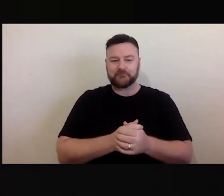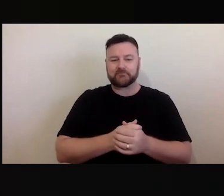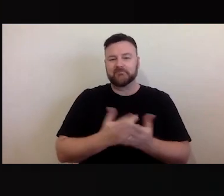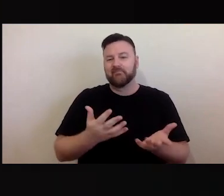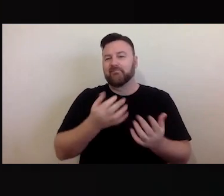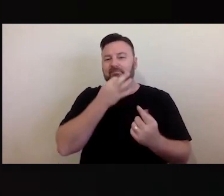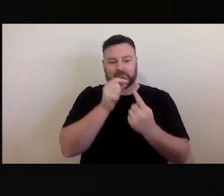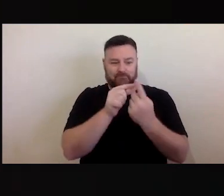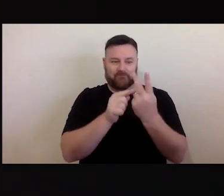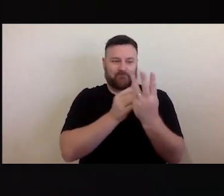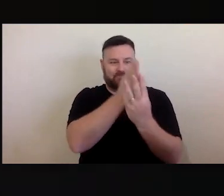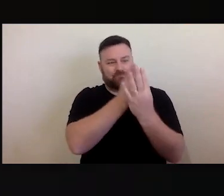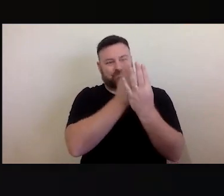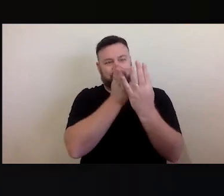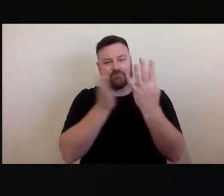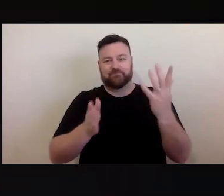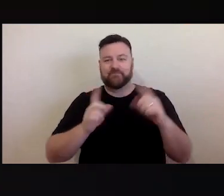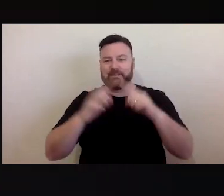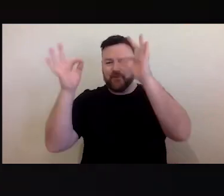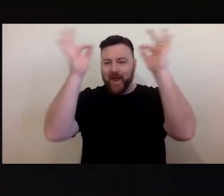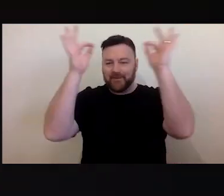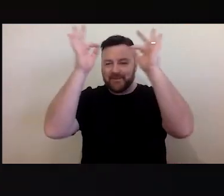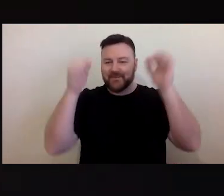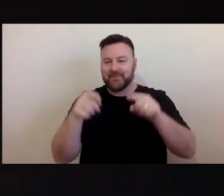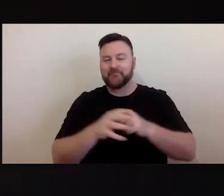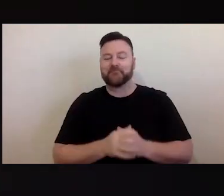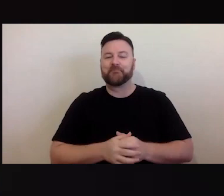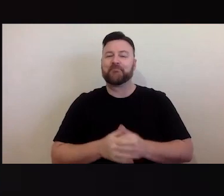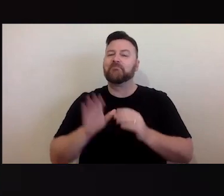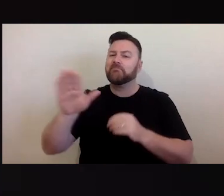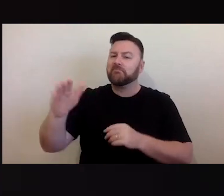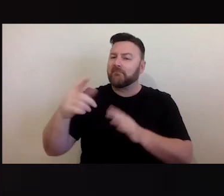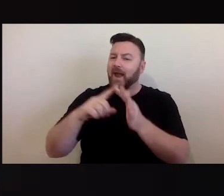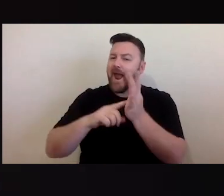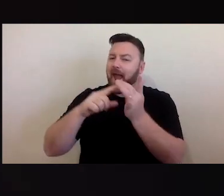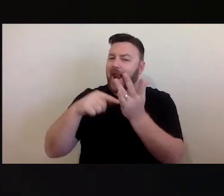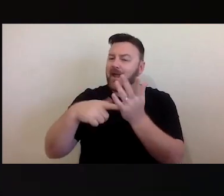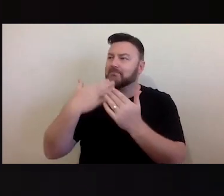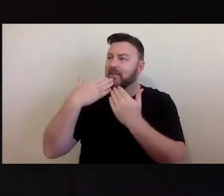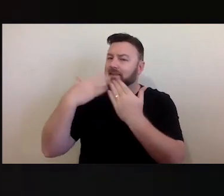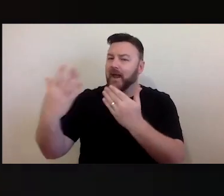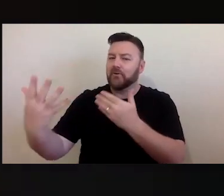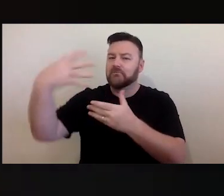Elliott, thank you very much for joining us today and sharing your thoughts and ideas. I'll hand